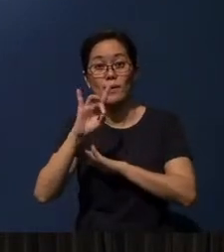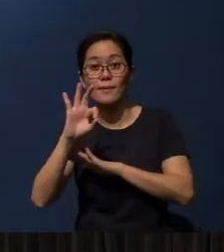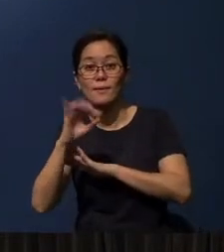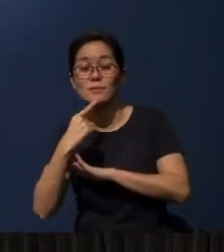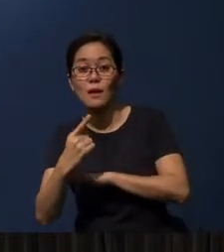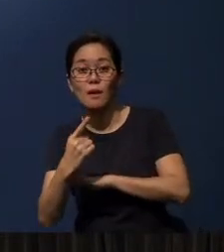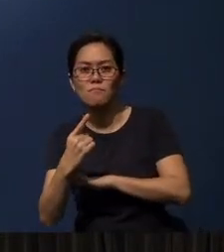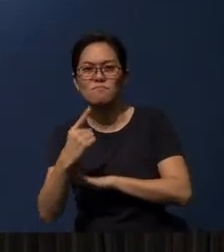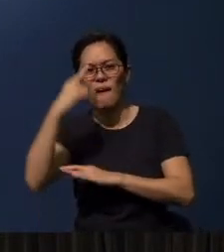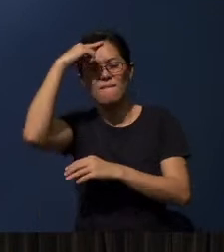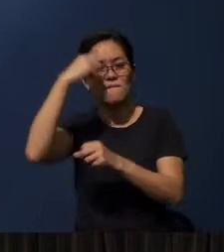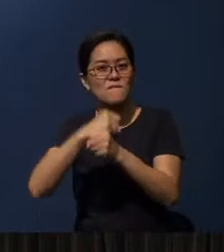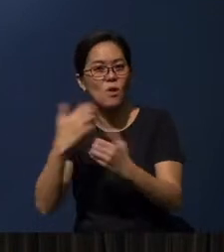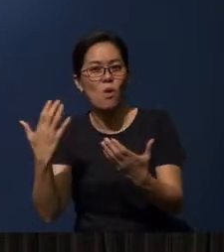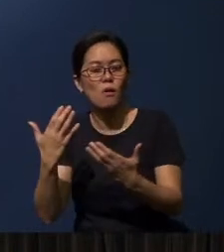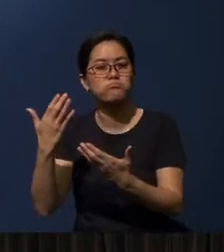faith is always a gift from God.